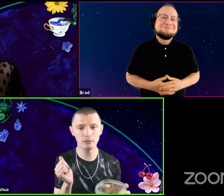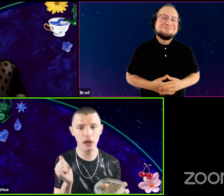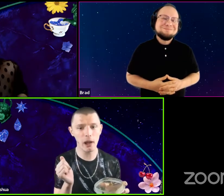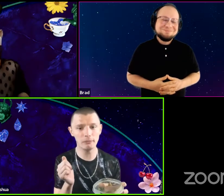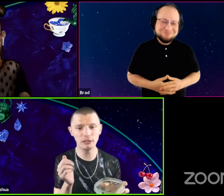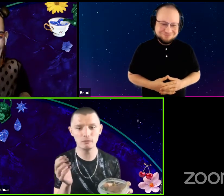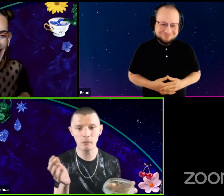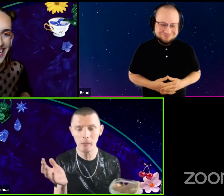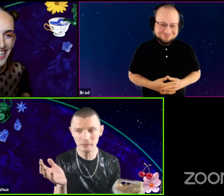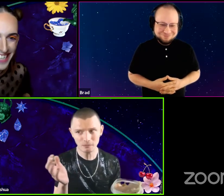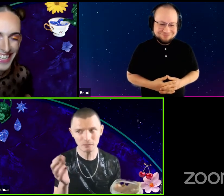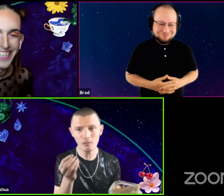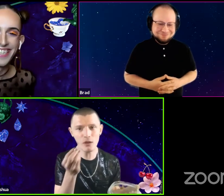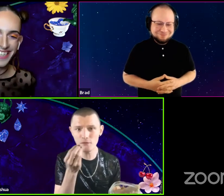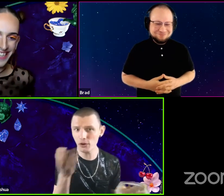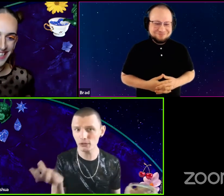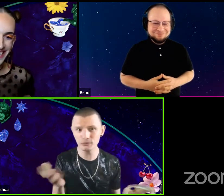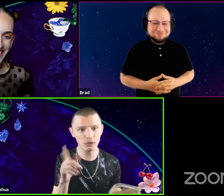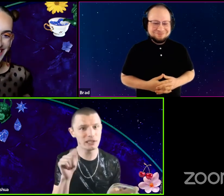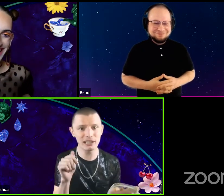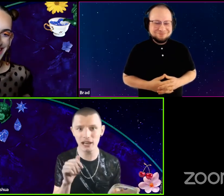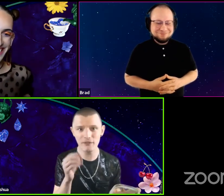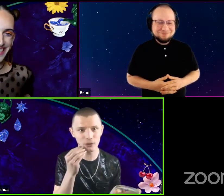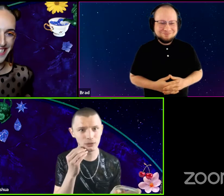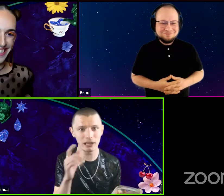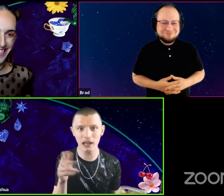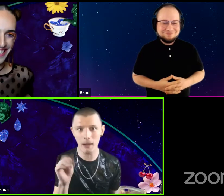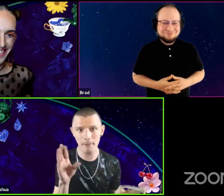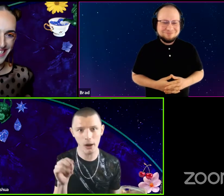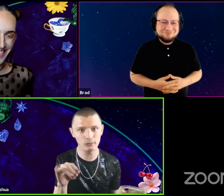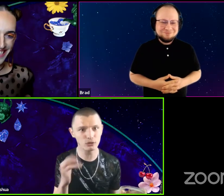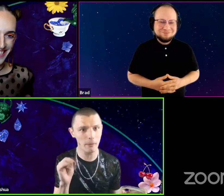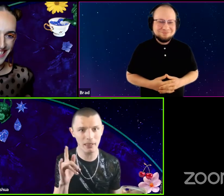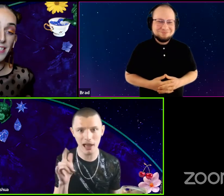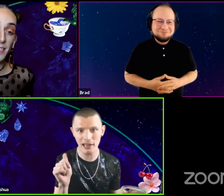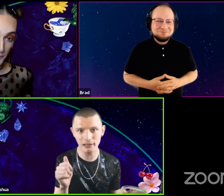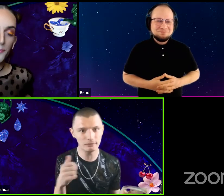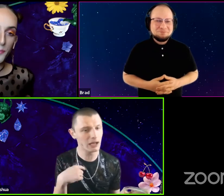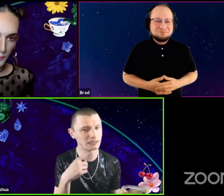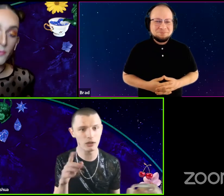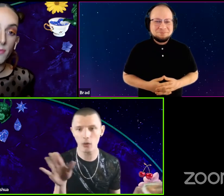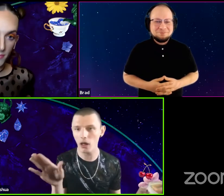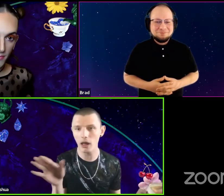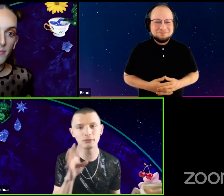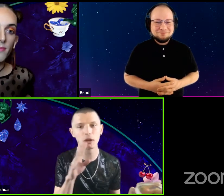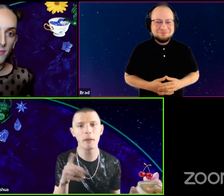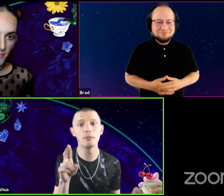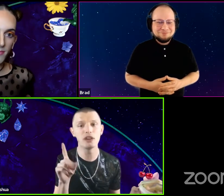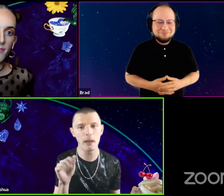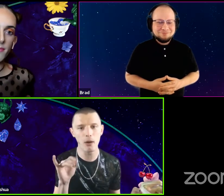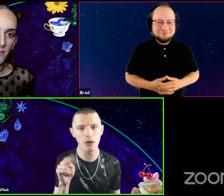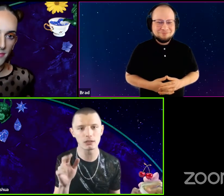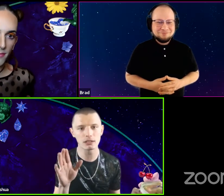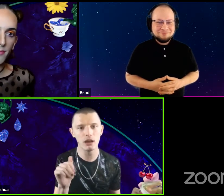Like, I mean, Louisiana food, like Gumbo, Jambalaya. I can tell you, I'm talking about Boudin Balls.